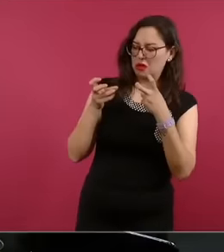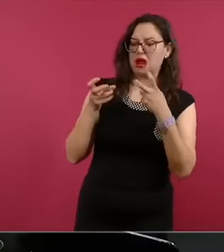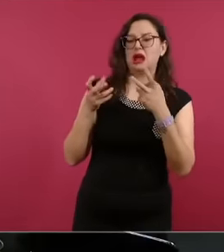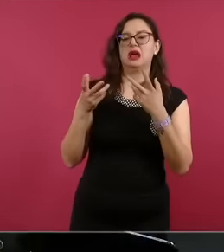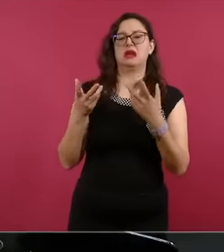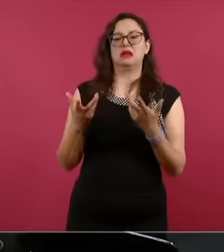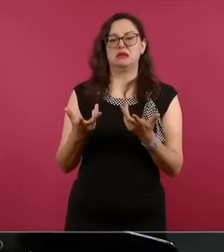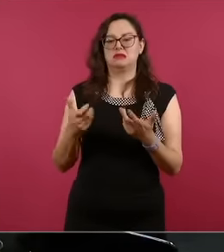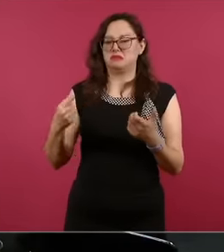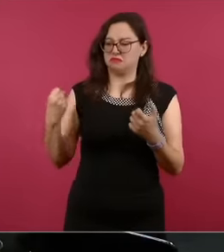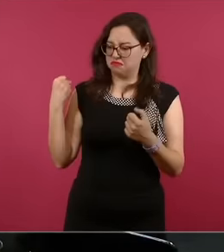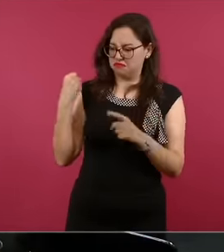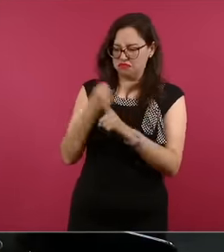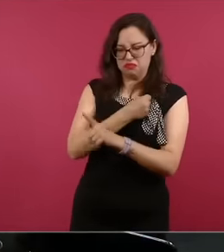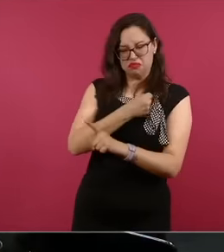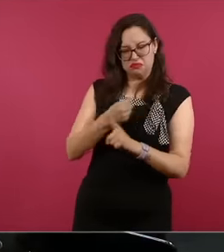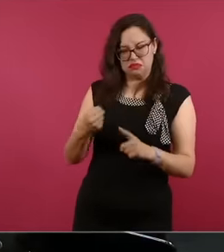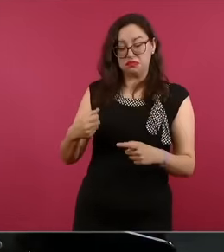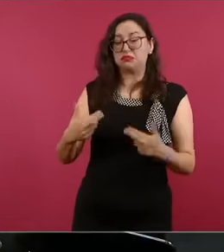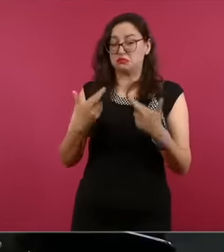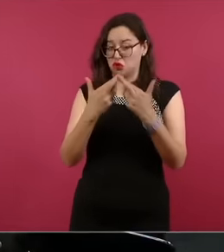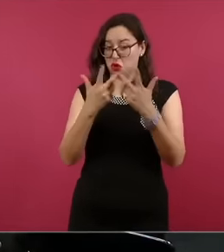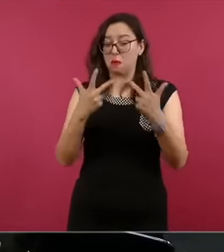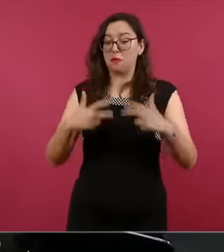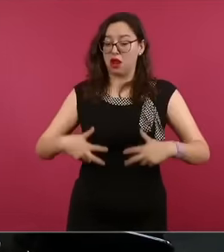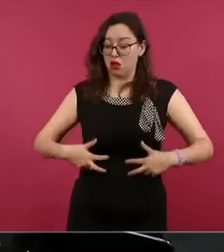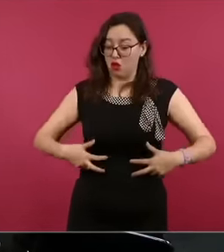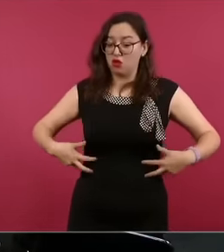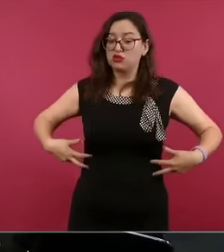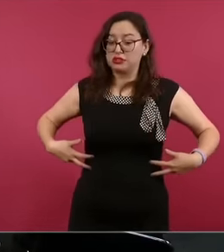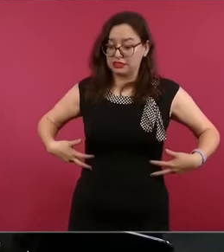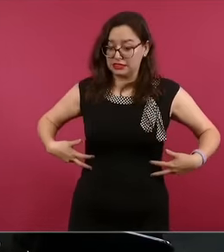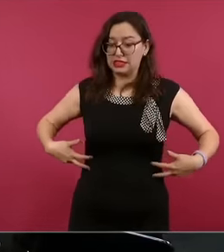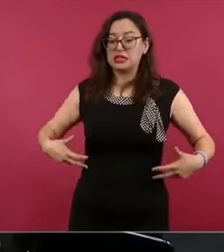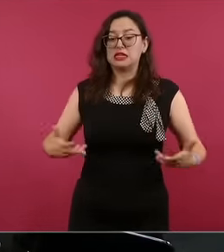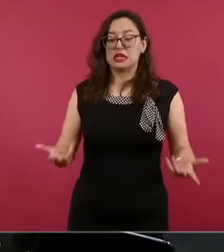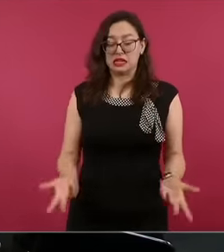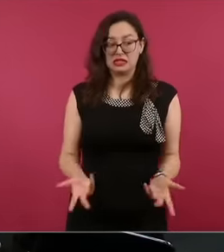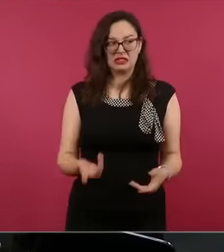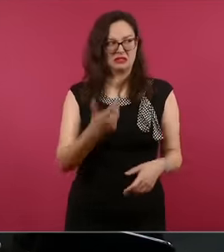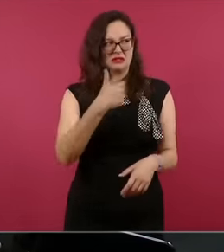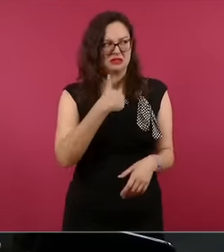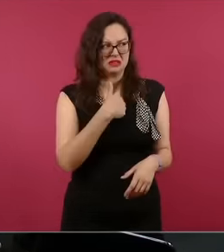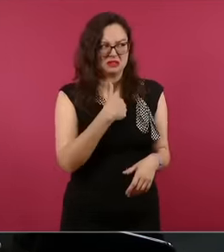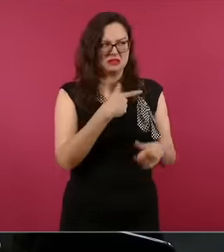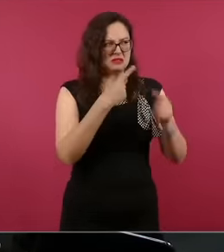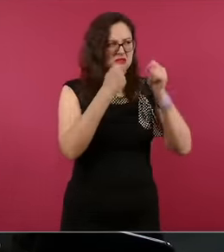my ribs transmitting I have been able to defend and save the lives of some of my citizens